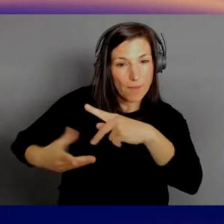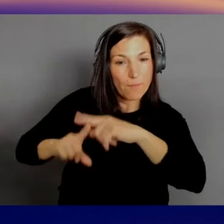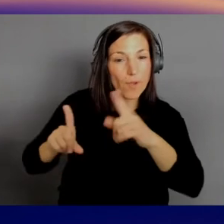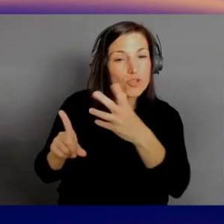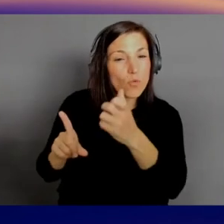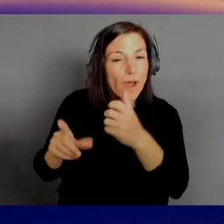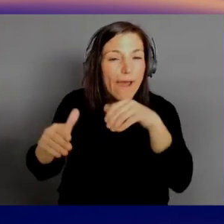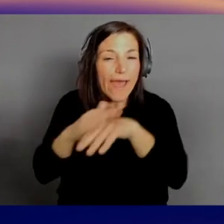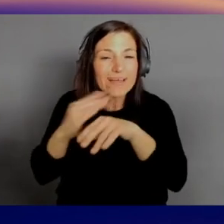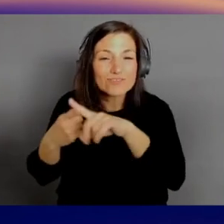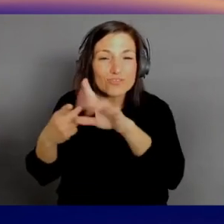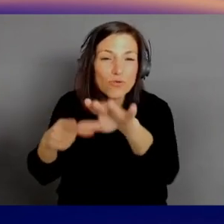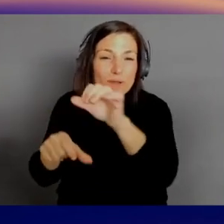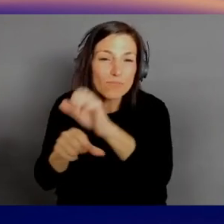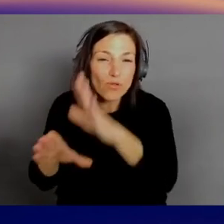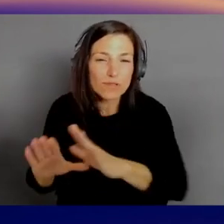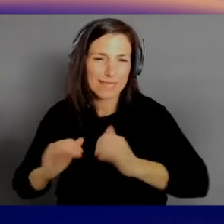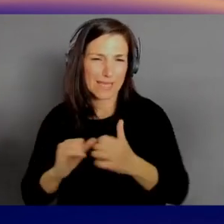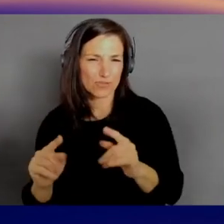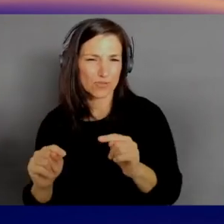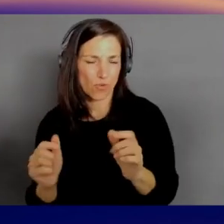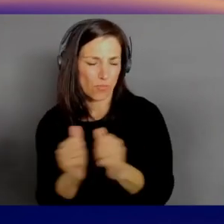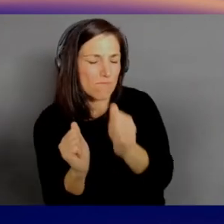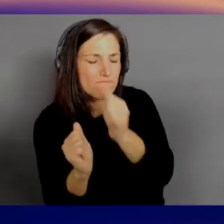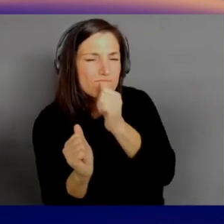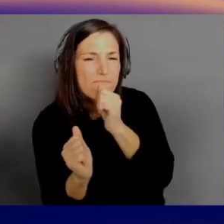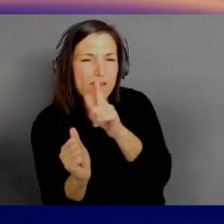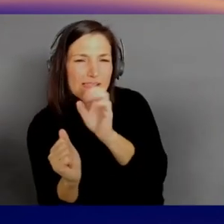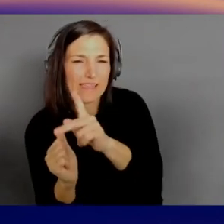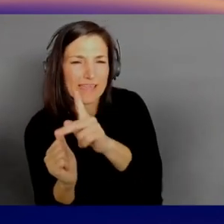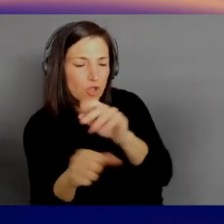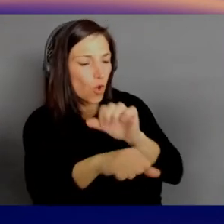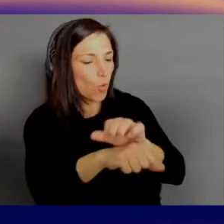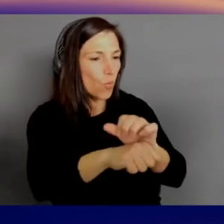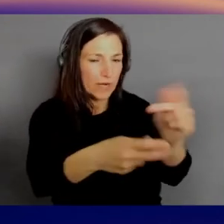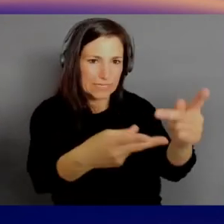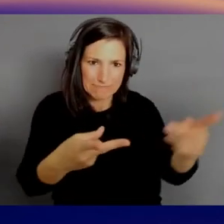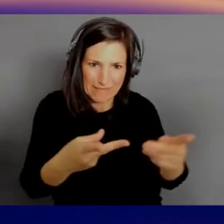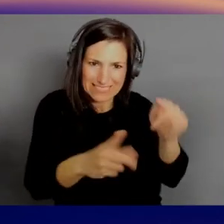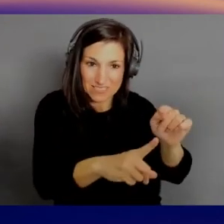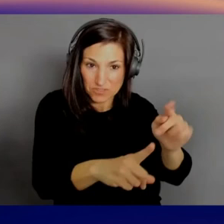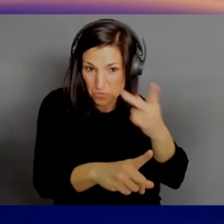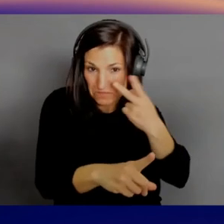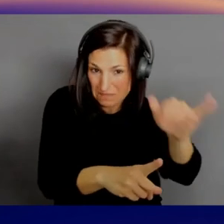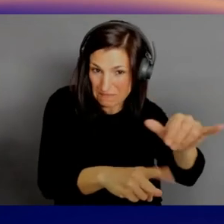with things like PrivateLink, WorkSpaces? That's another thing we're seeing. [Steve] Yeah. And then "Mixed Reality."